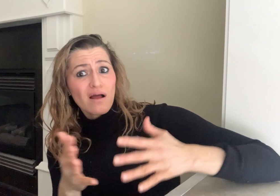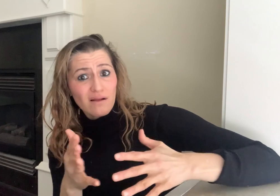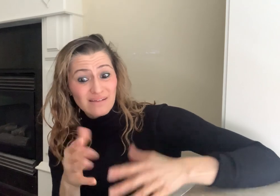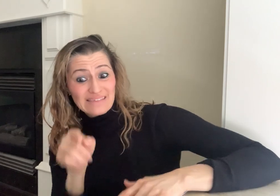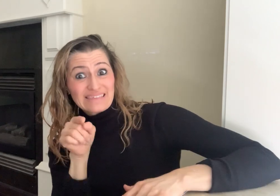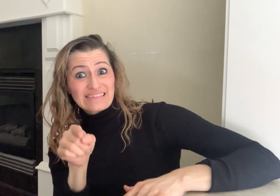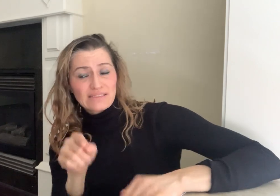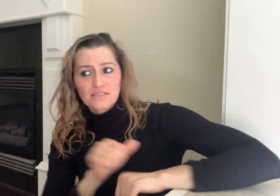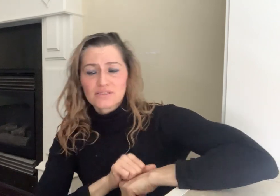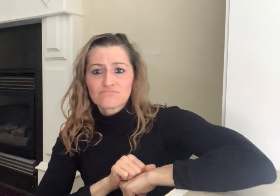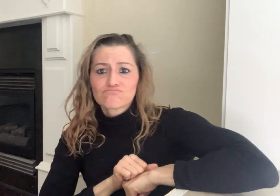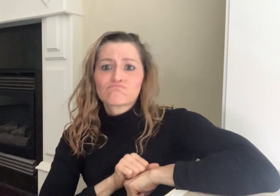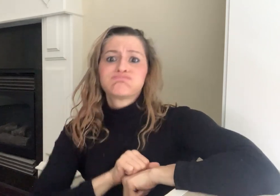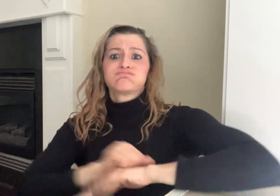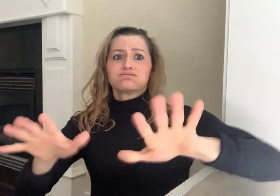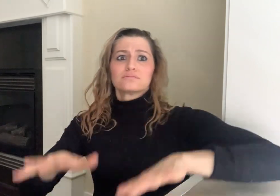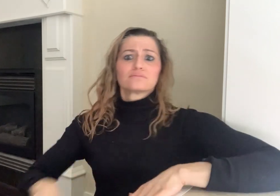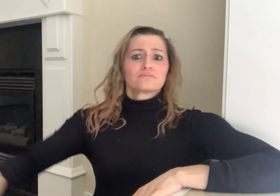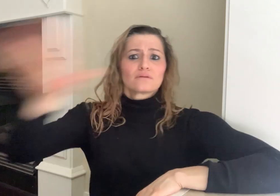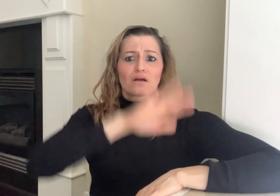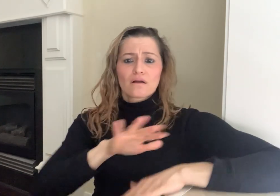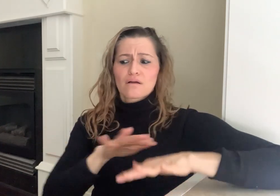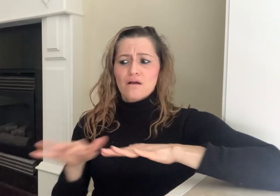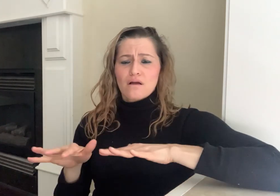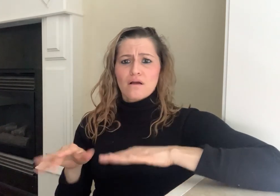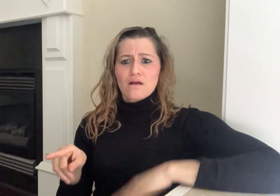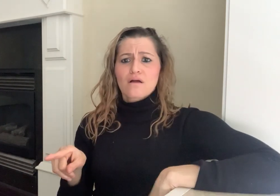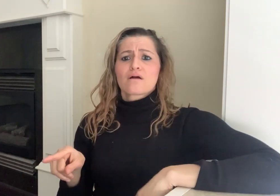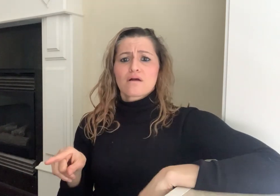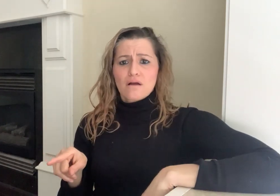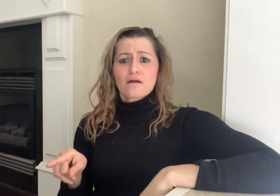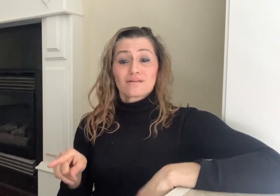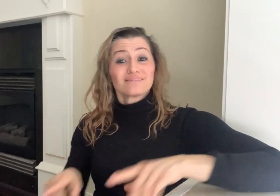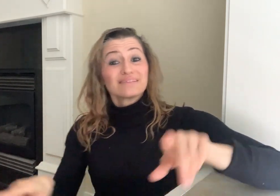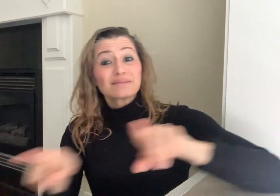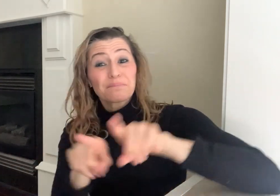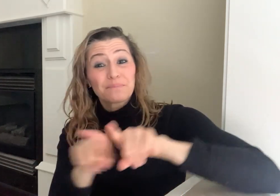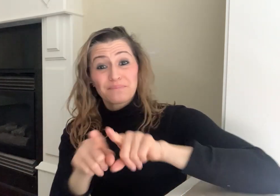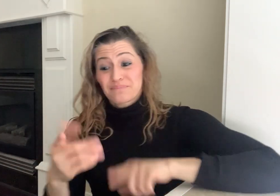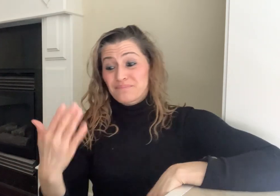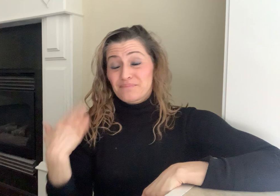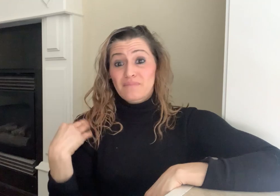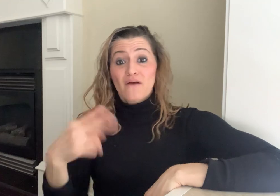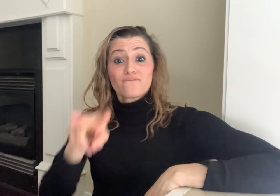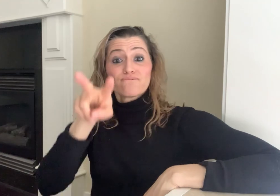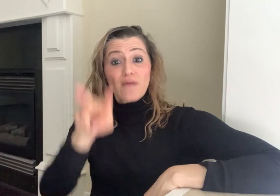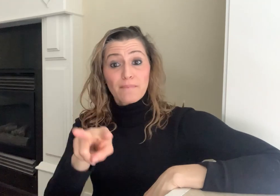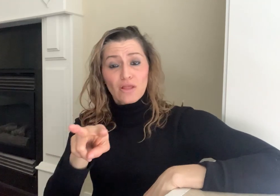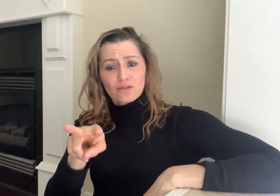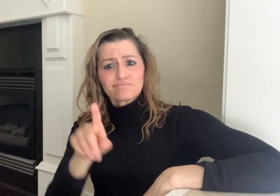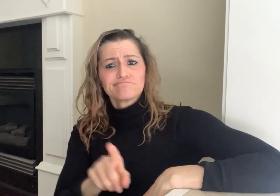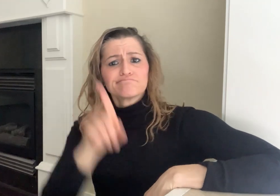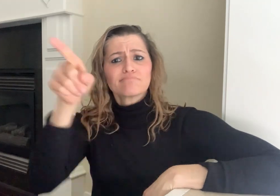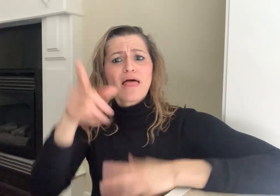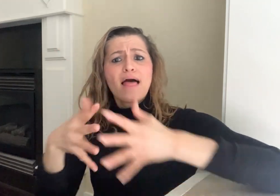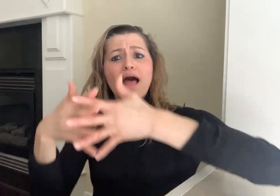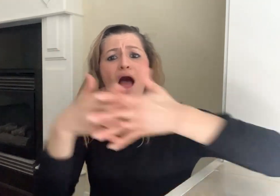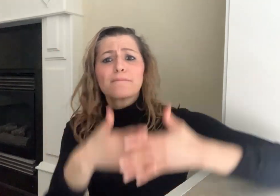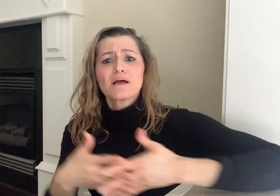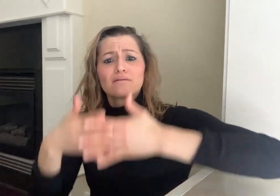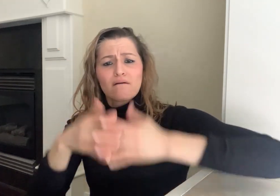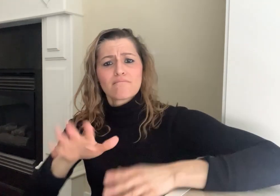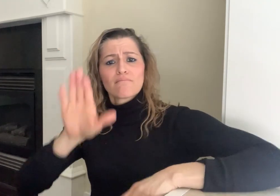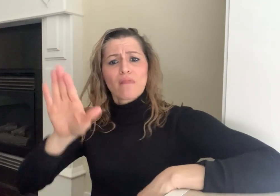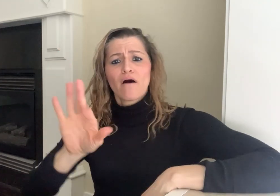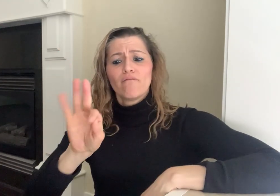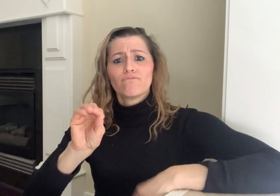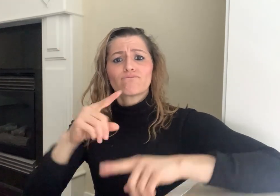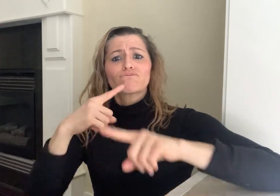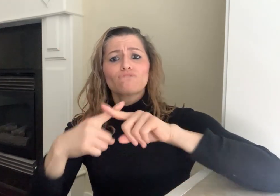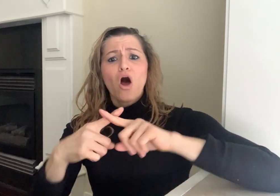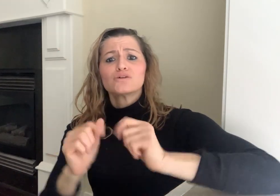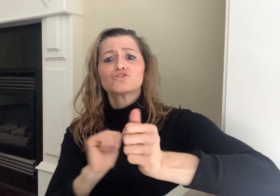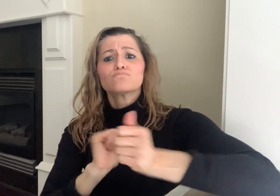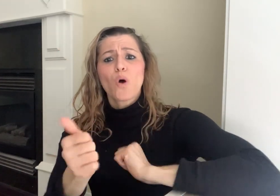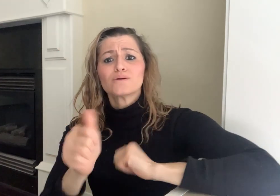last February when Fox Sports TV cut out a Deaf artist signing